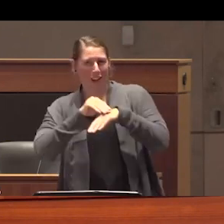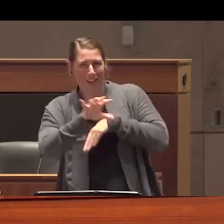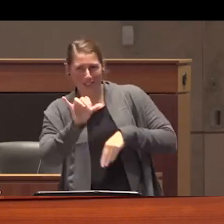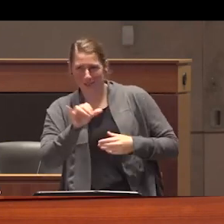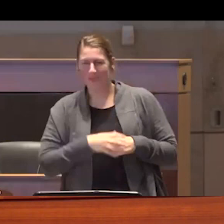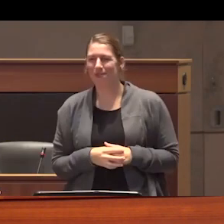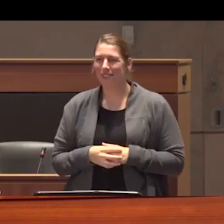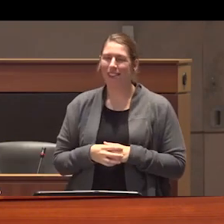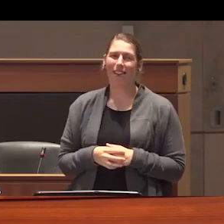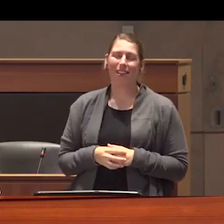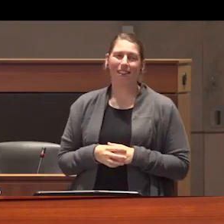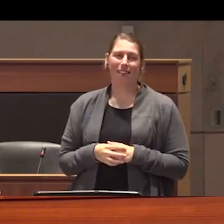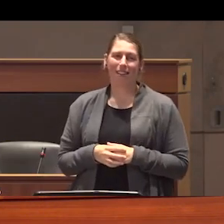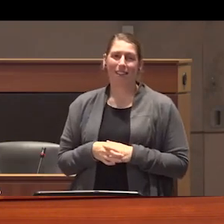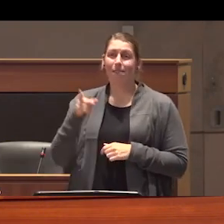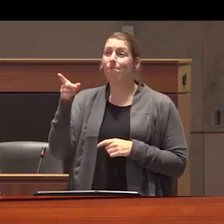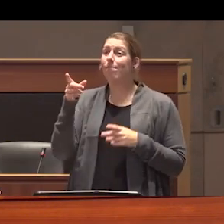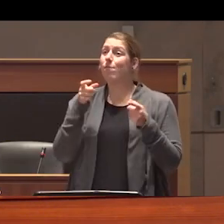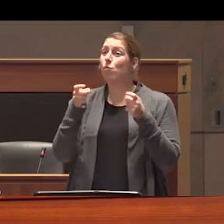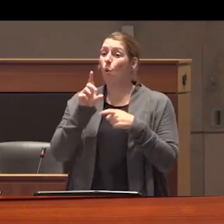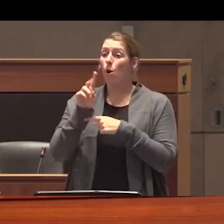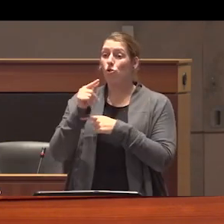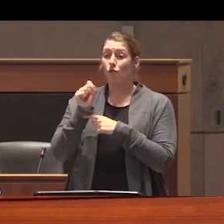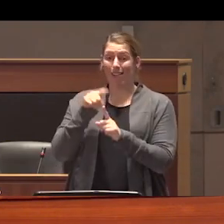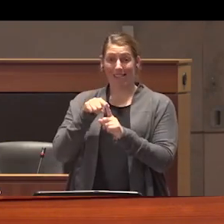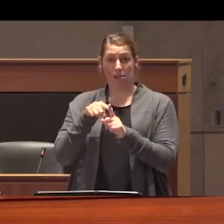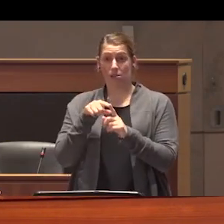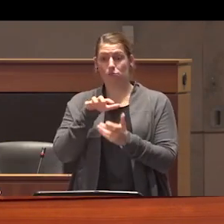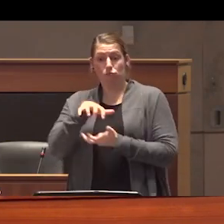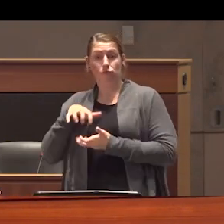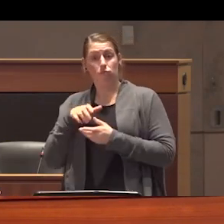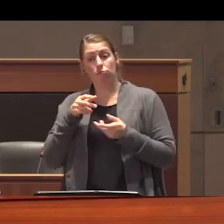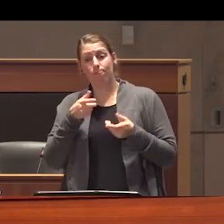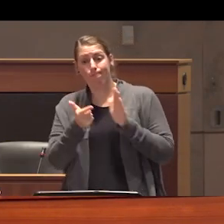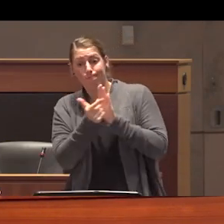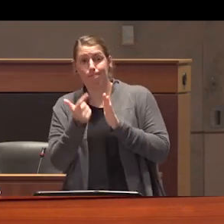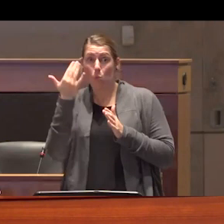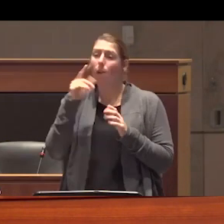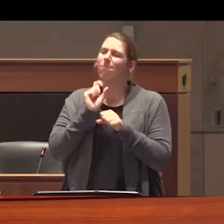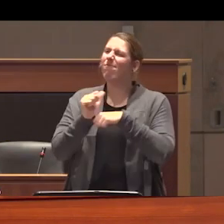ostensibly controlled substances are prohibited because they are dangerous uh but I suggest